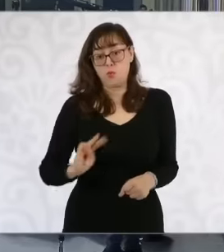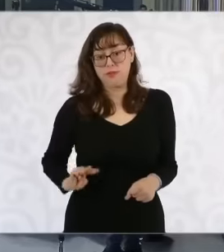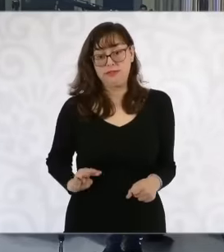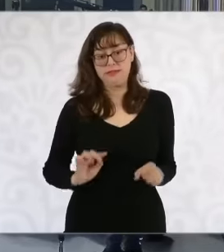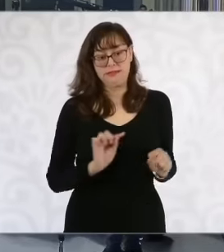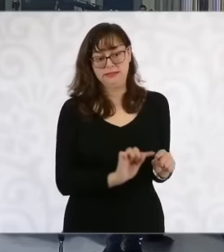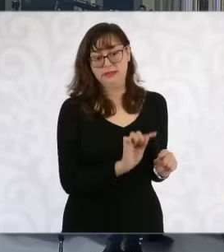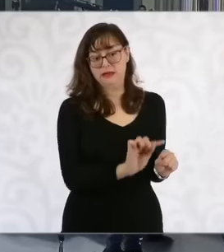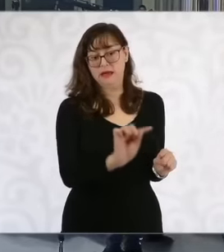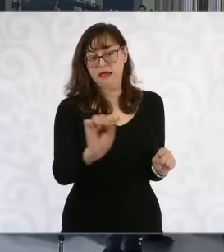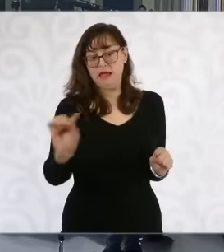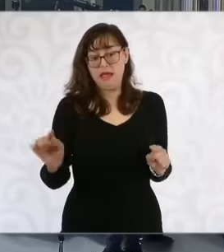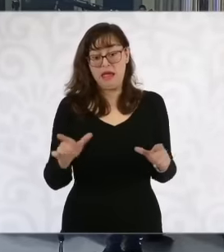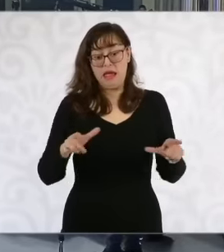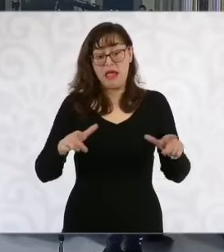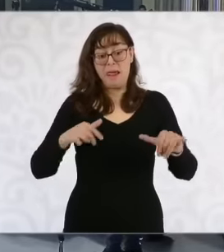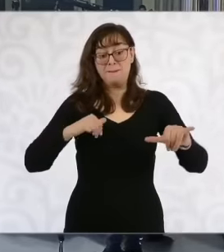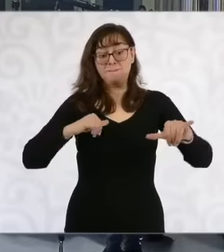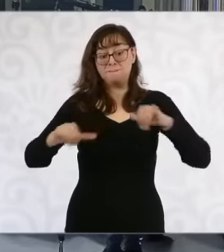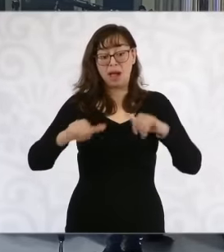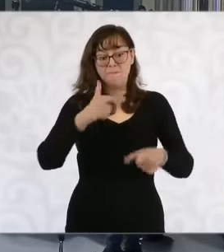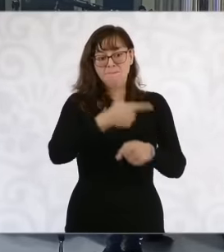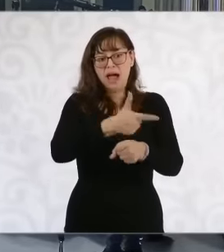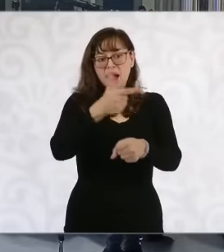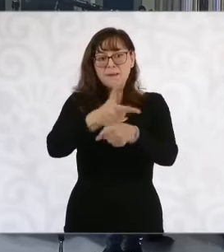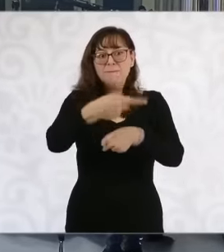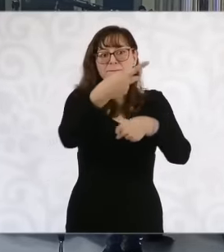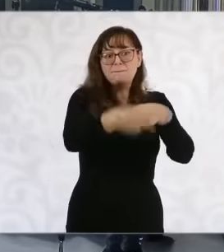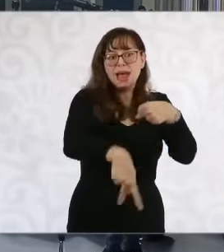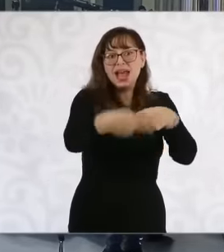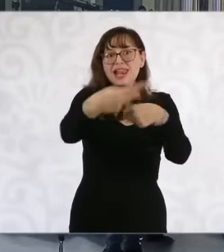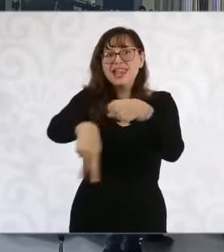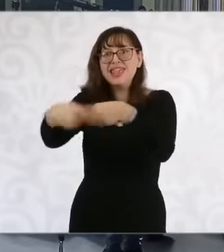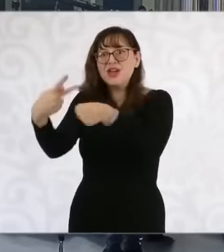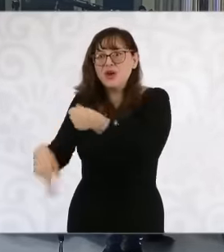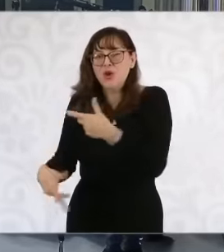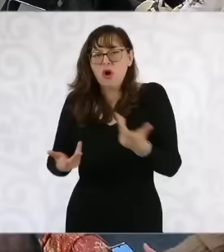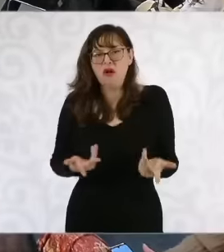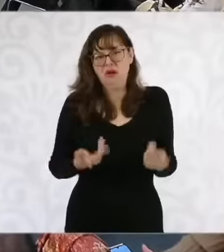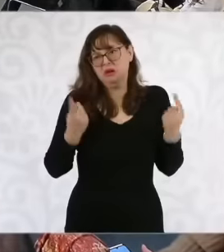with the Risk Atlas, civil protection is prevention, it is good that they react but it is